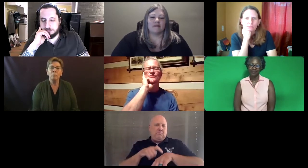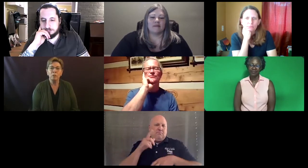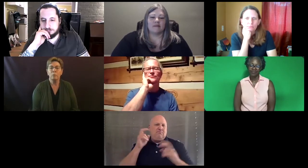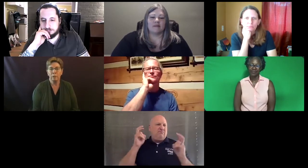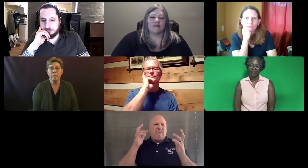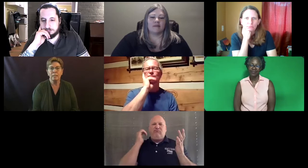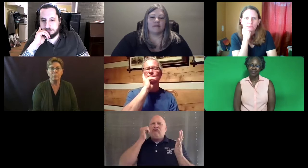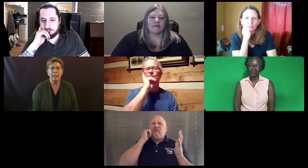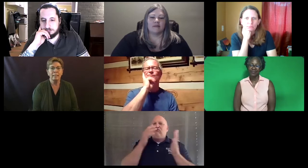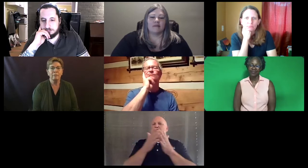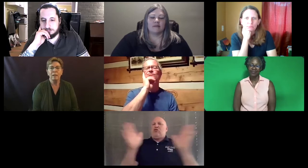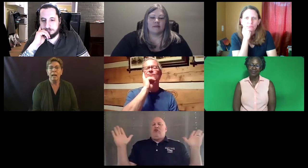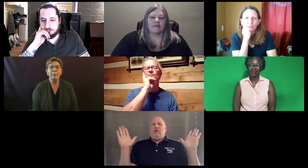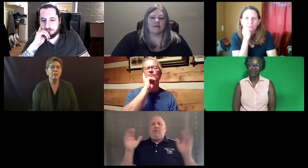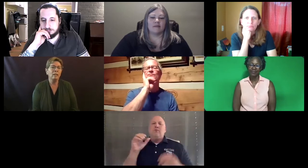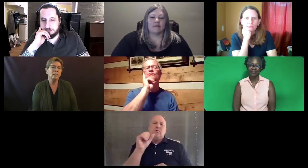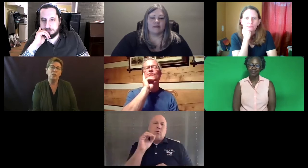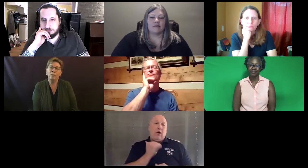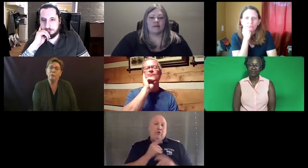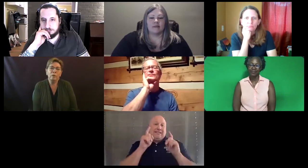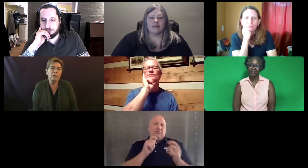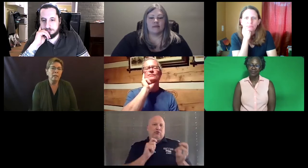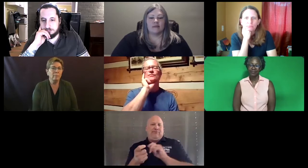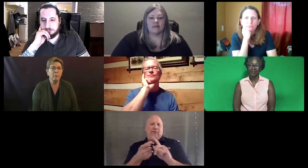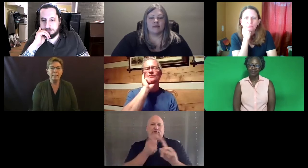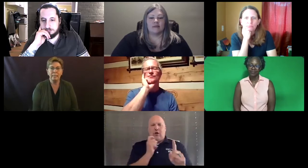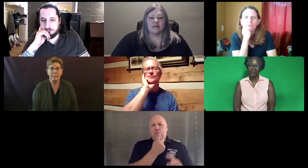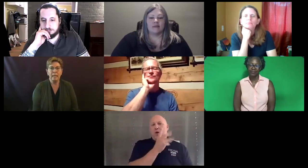Most of the work is interactive in general practice.